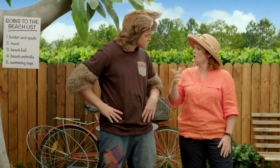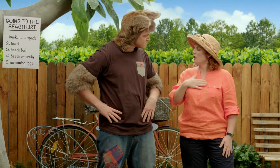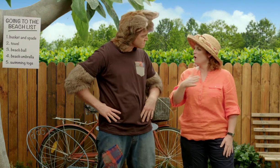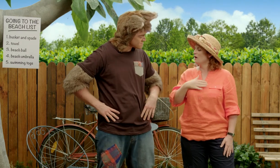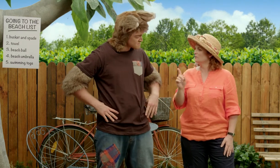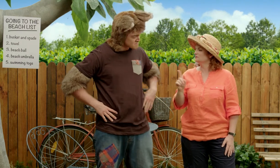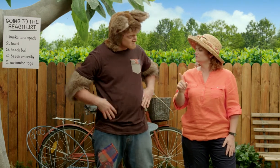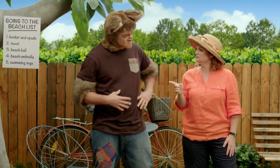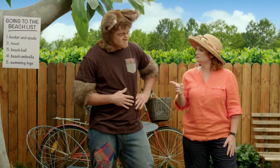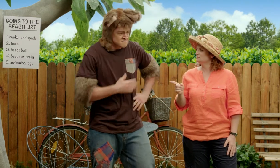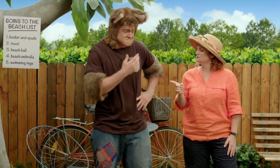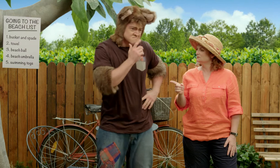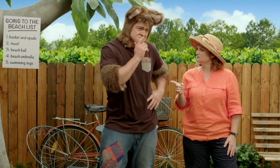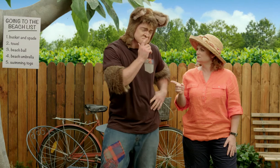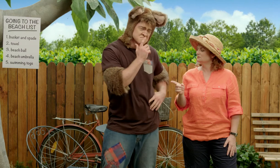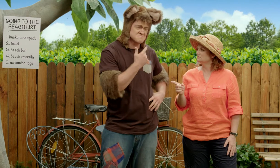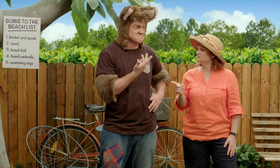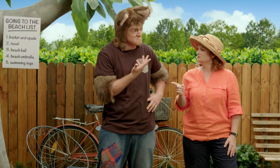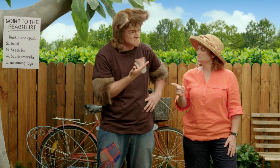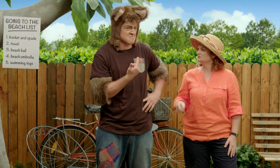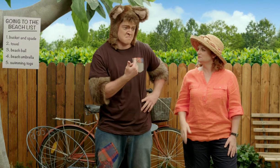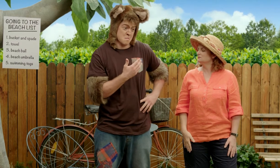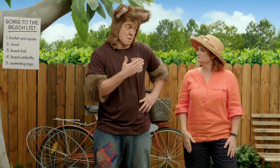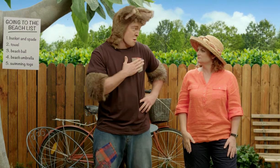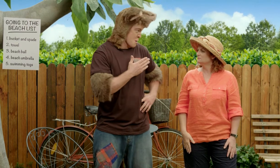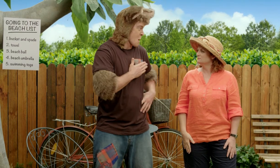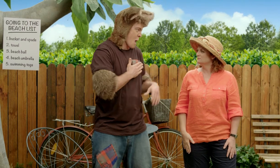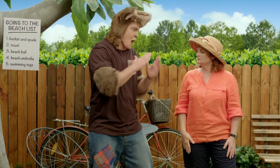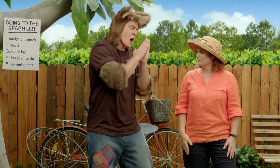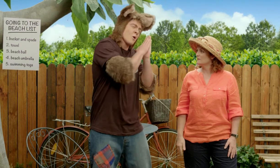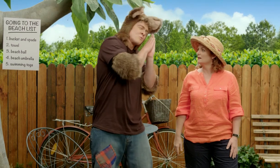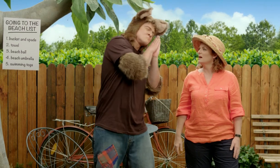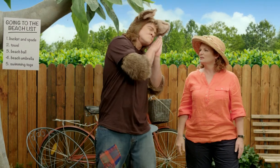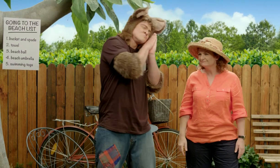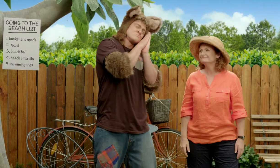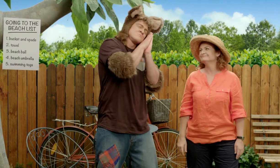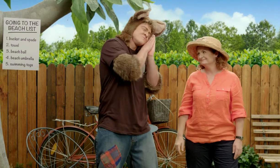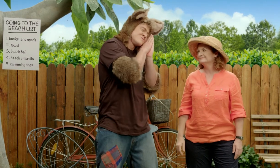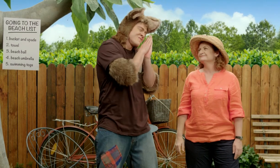What do Possums like to do? Well… we like to sleep,